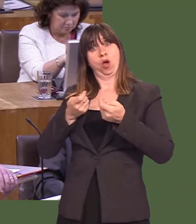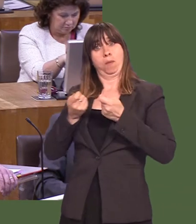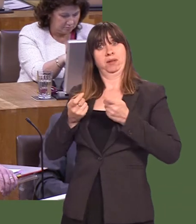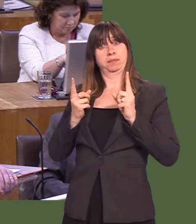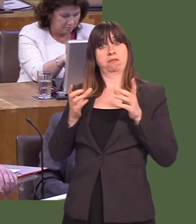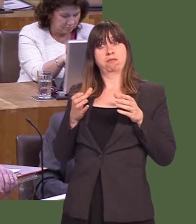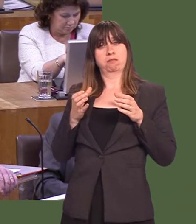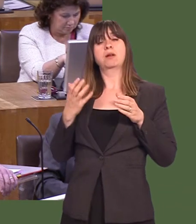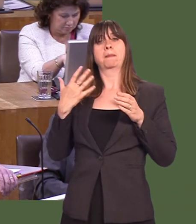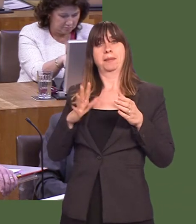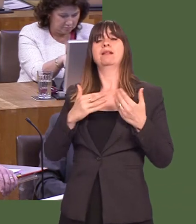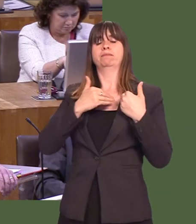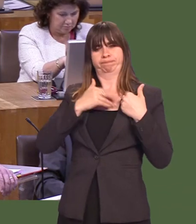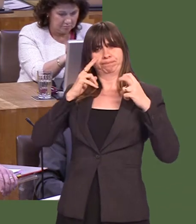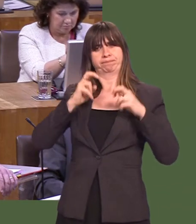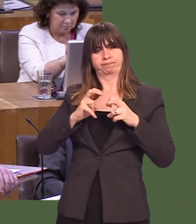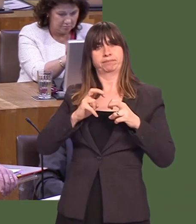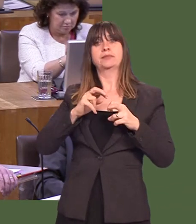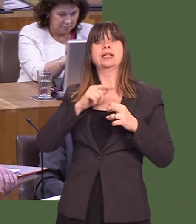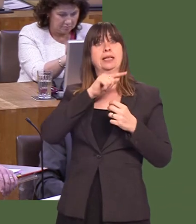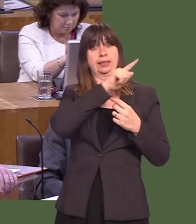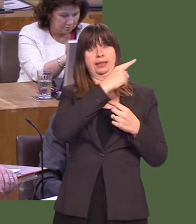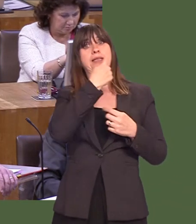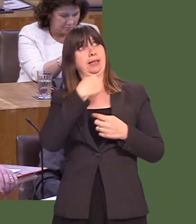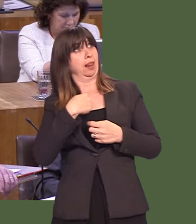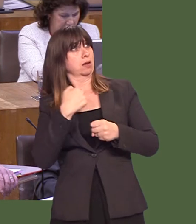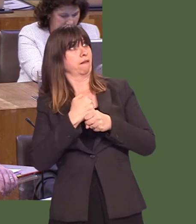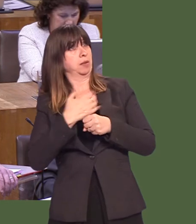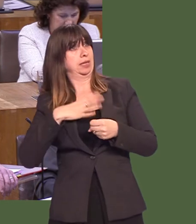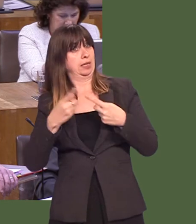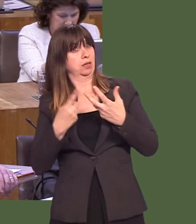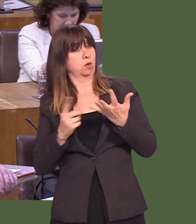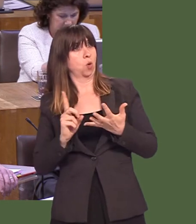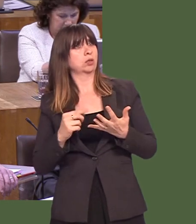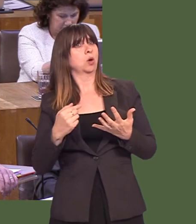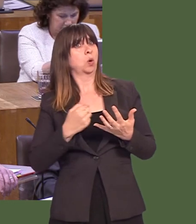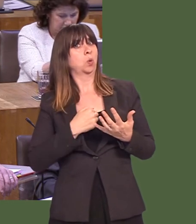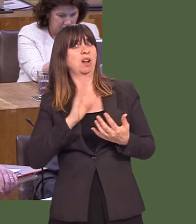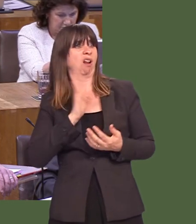The ombudsman has now reported. There are recommendations for us as a Government, and we will, of course, take those recommendations exceptionally seriously.